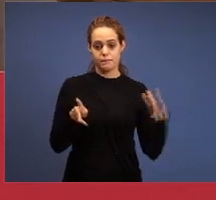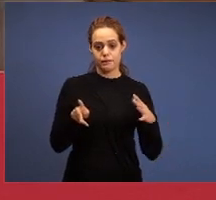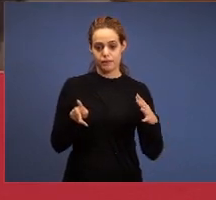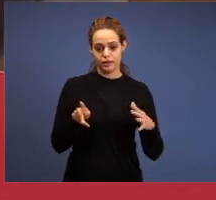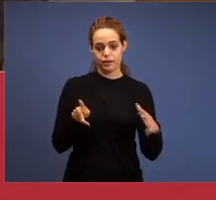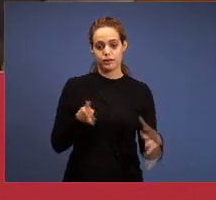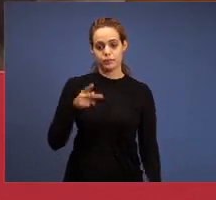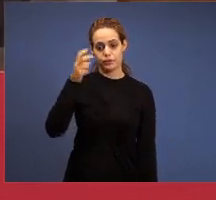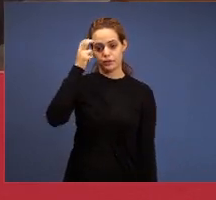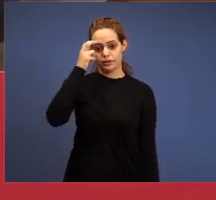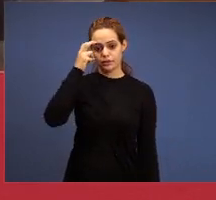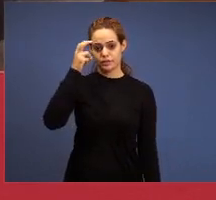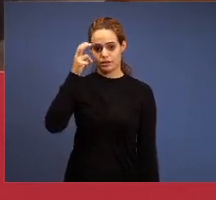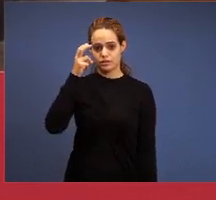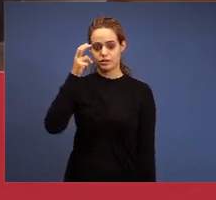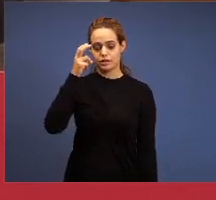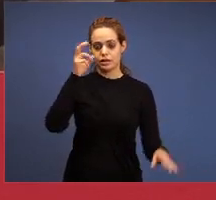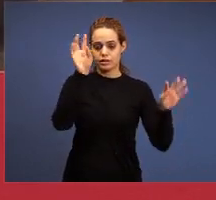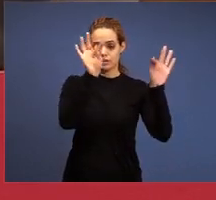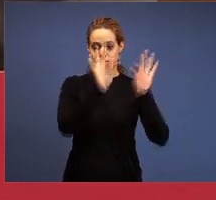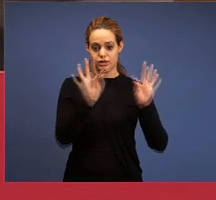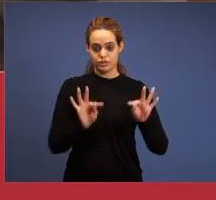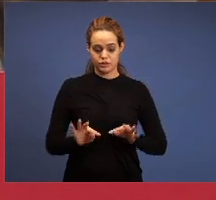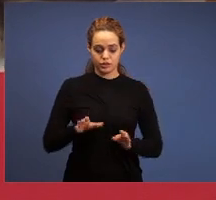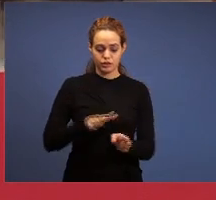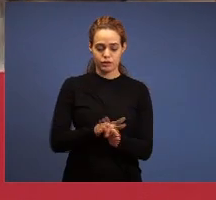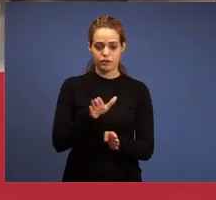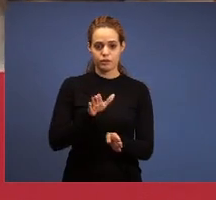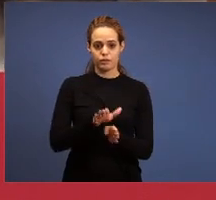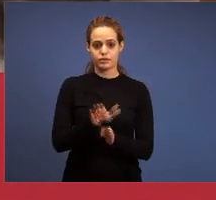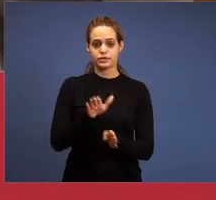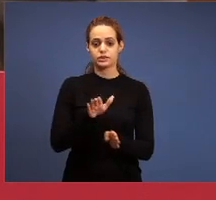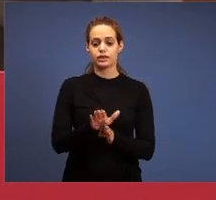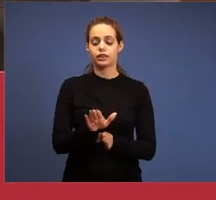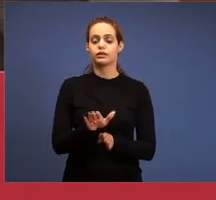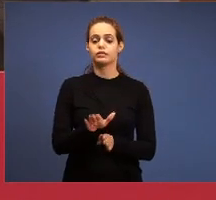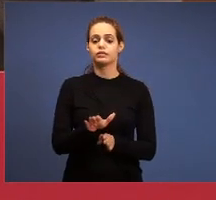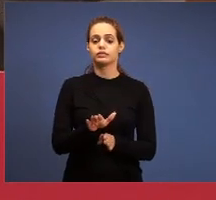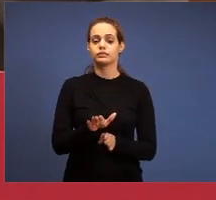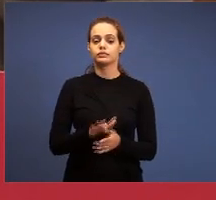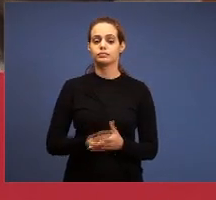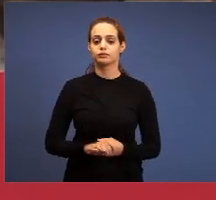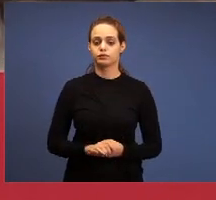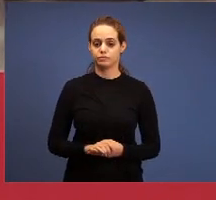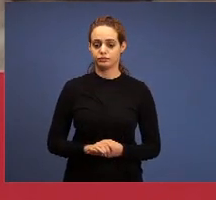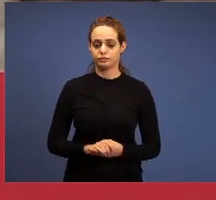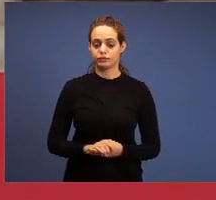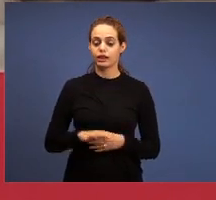in Thyatira was the counsel in Sardis it's